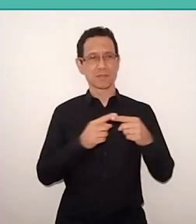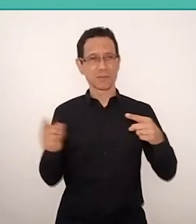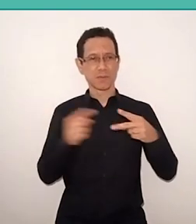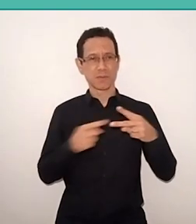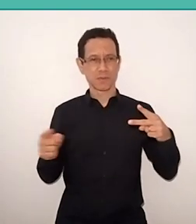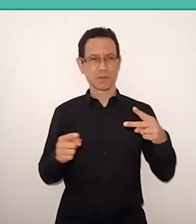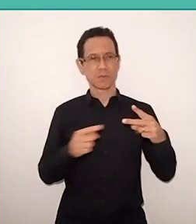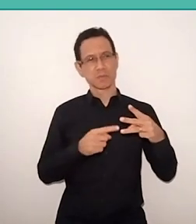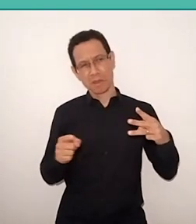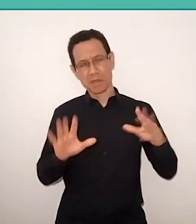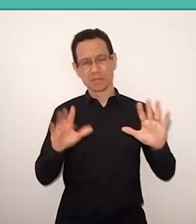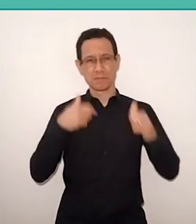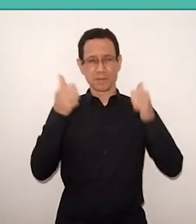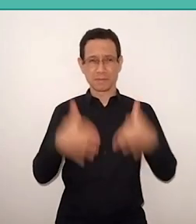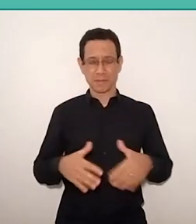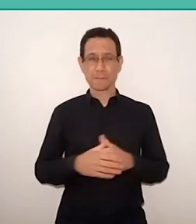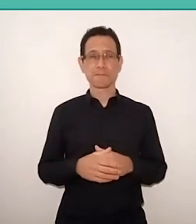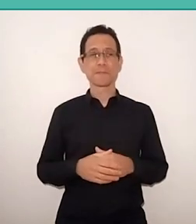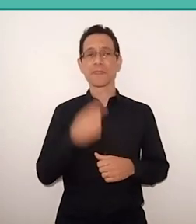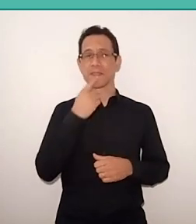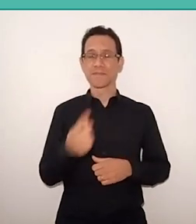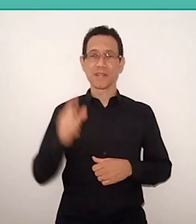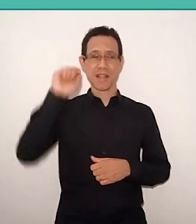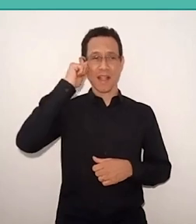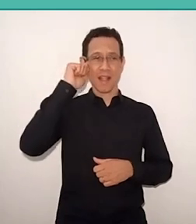When Freire talks about Africa, he talks about his color,